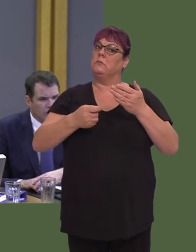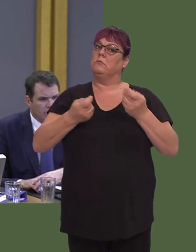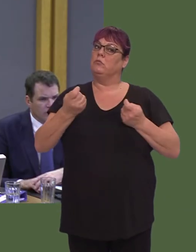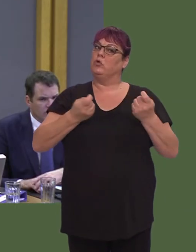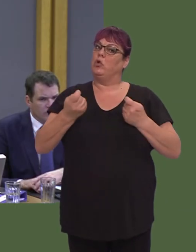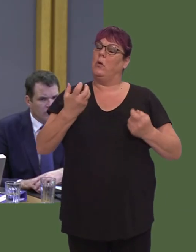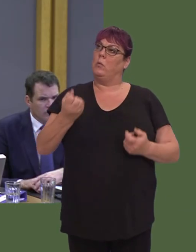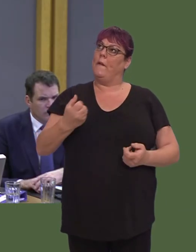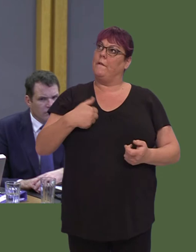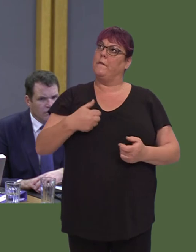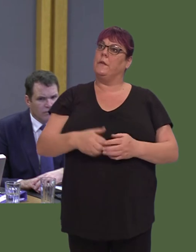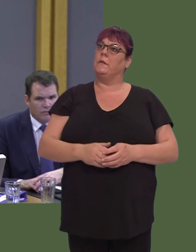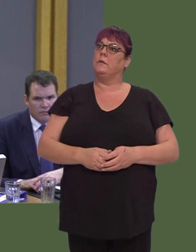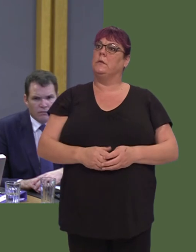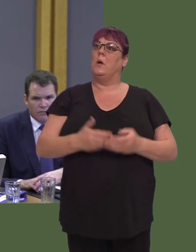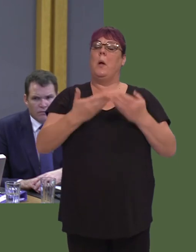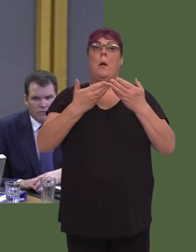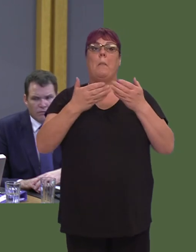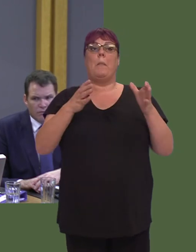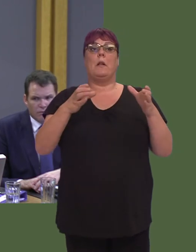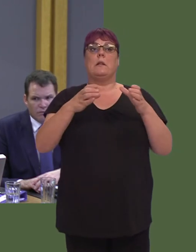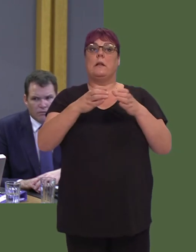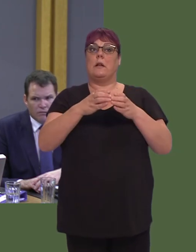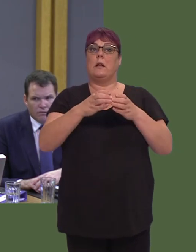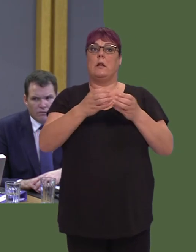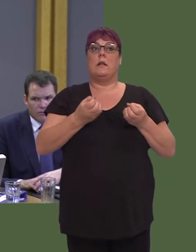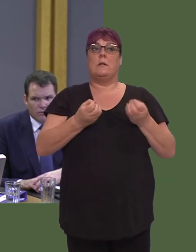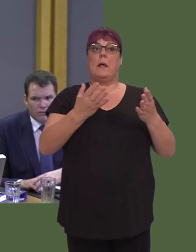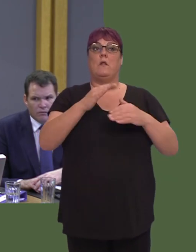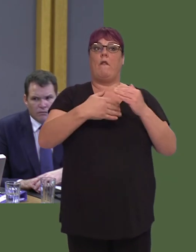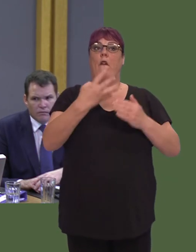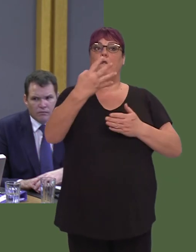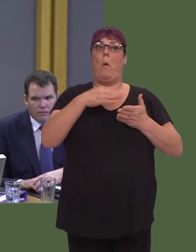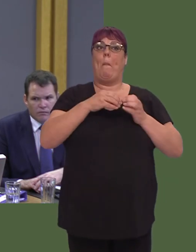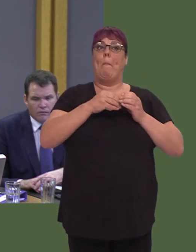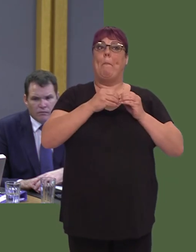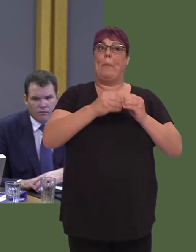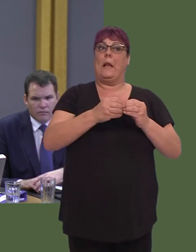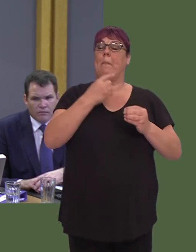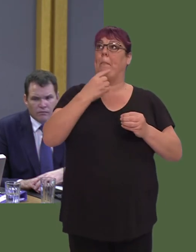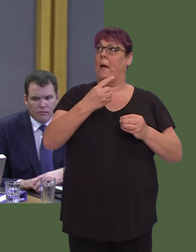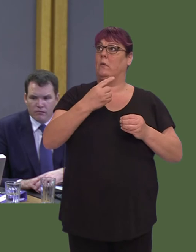We have a public sector that spends over £4 billion each year on procurement, and I'm